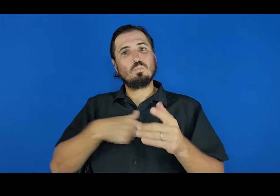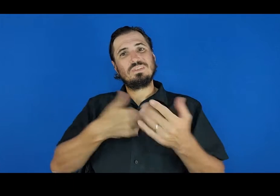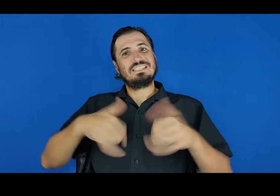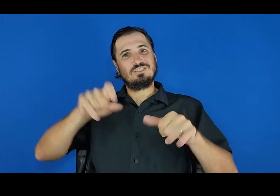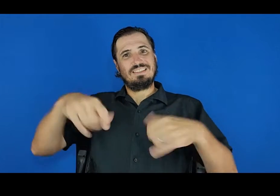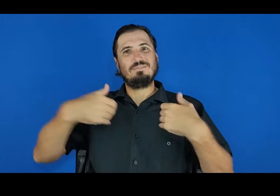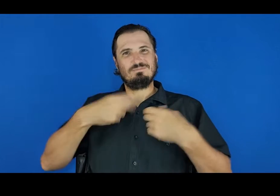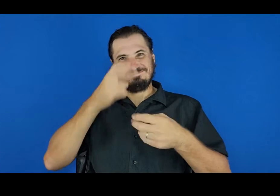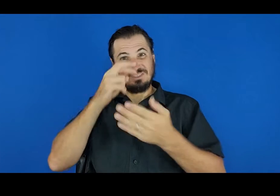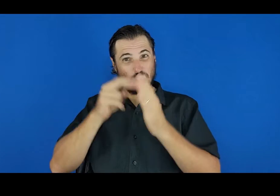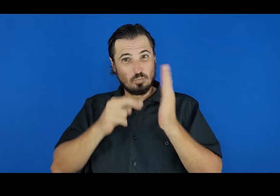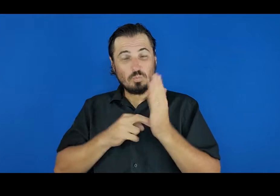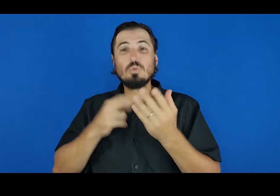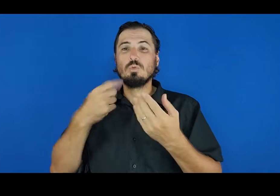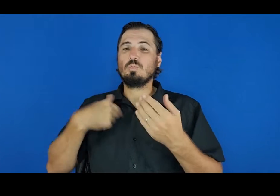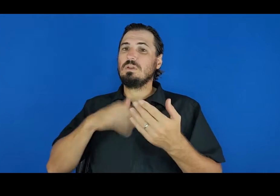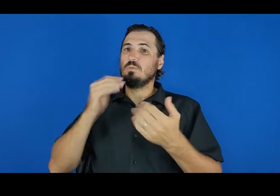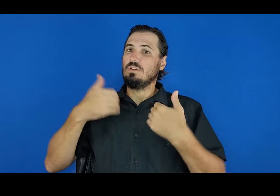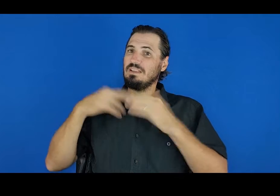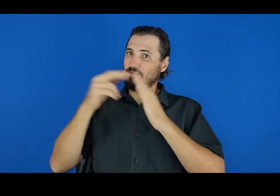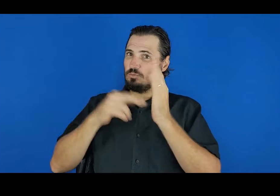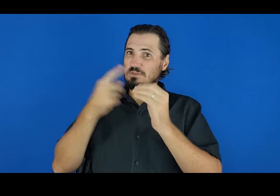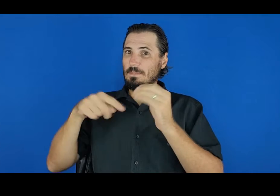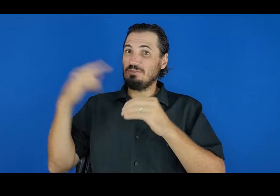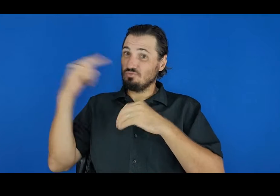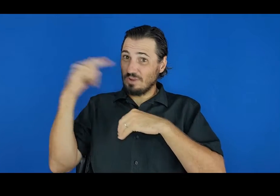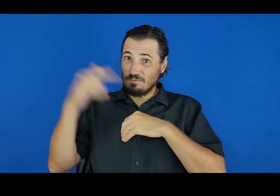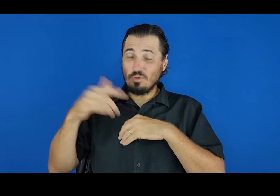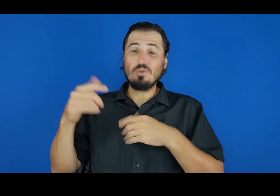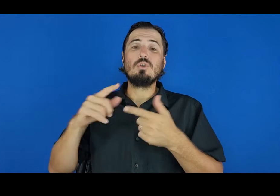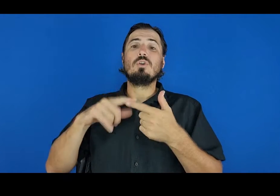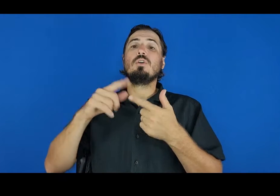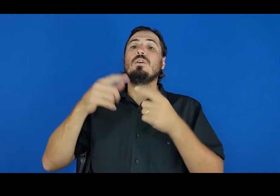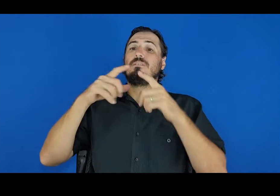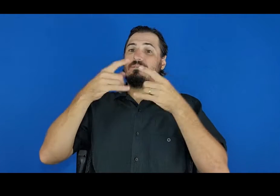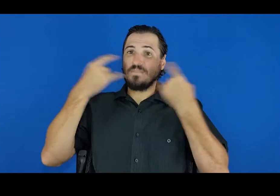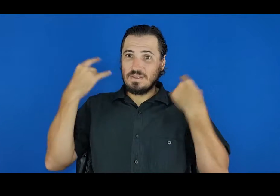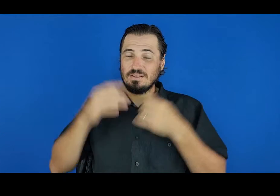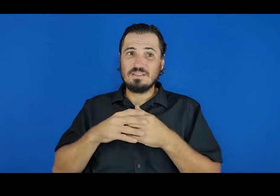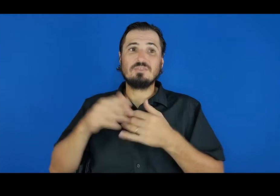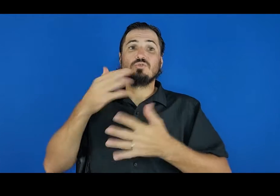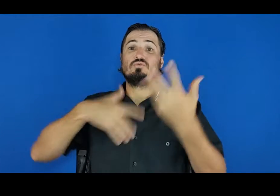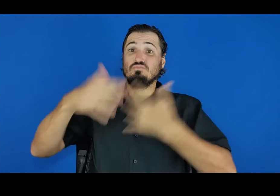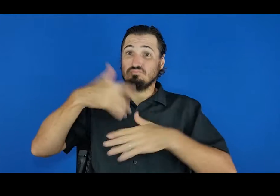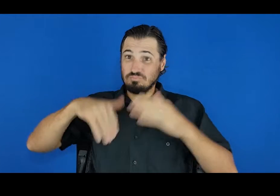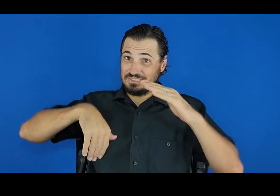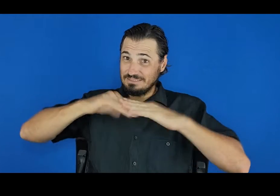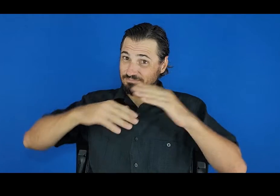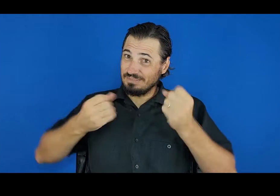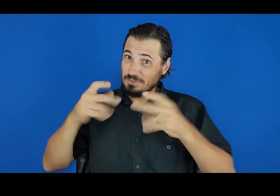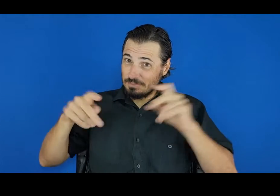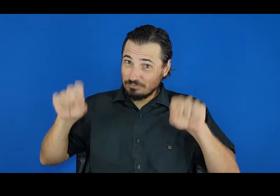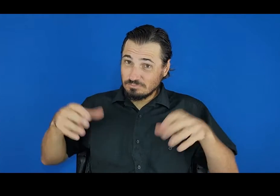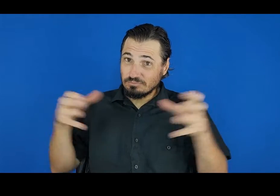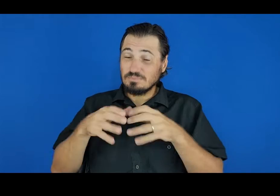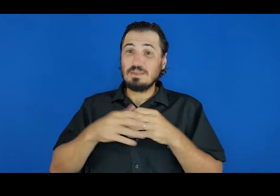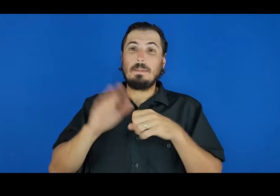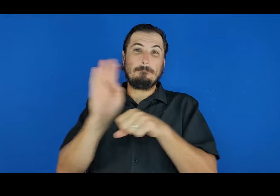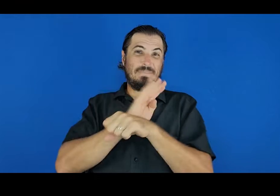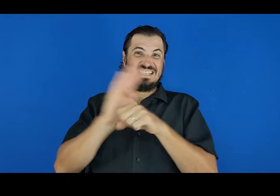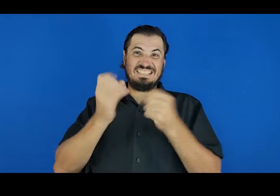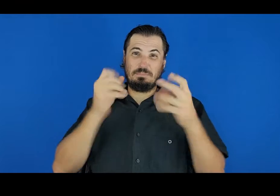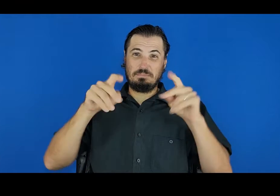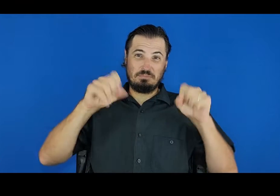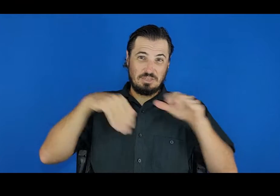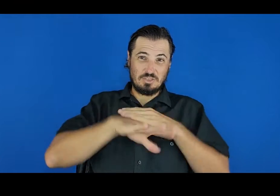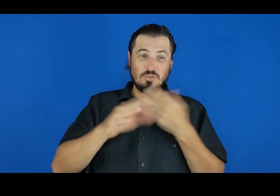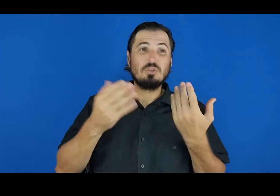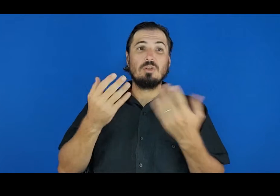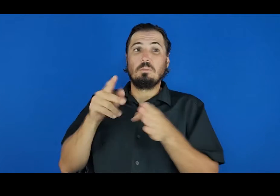County of Kaua‘i will continue to enforce state rules on travel, face coverings, social gathering sizes, business capacity limits, and other statewide mandates